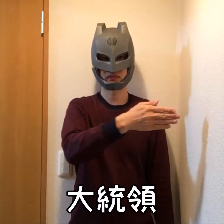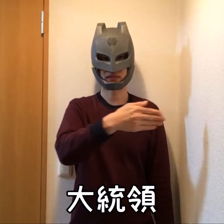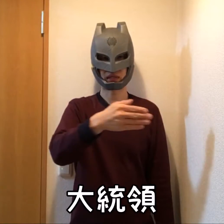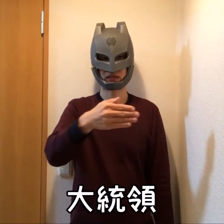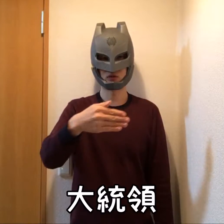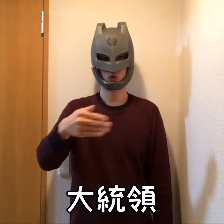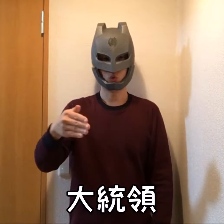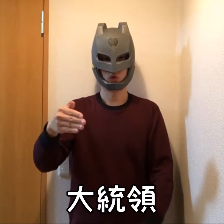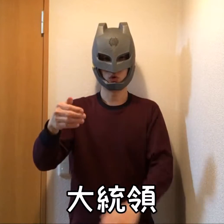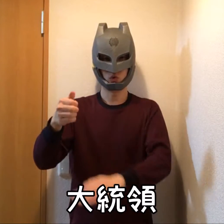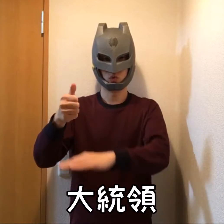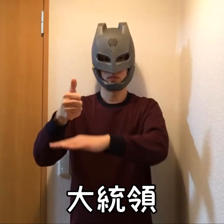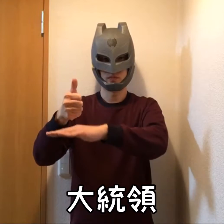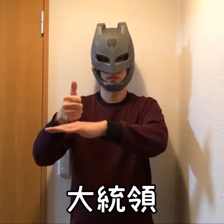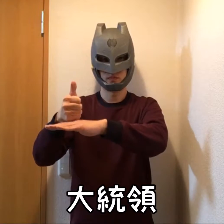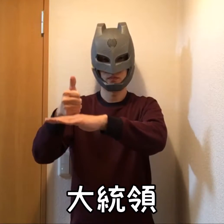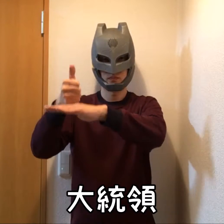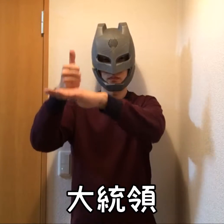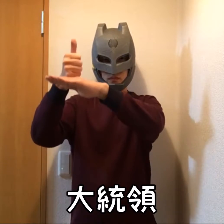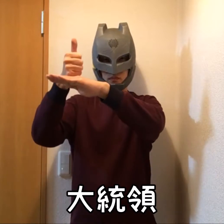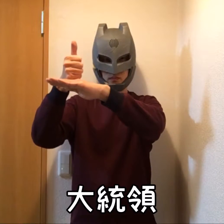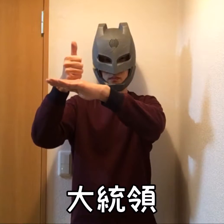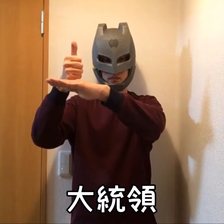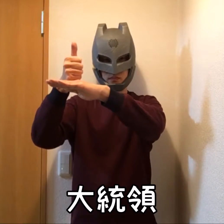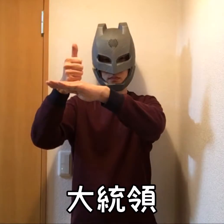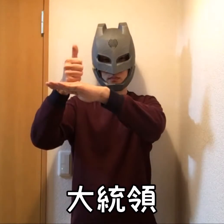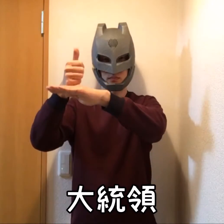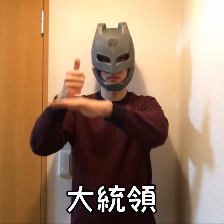President (of the United States)